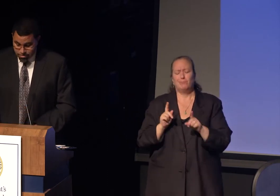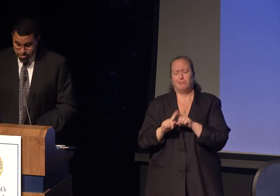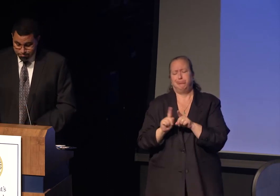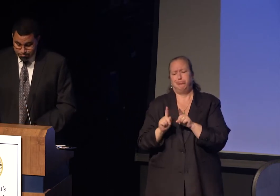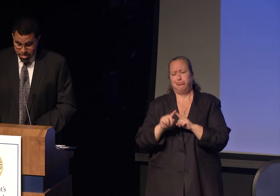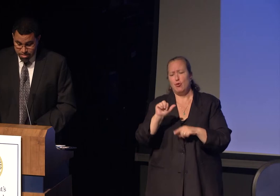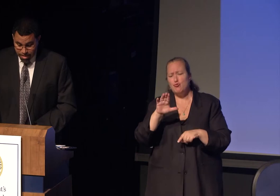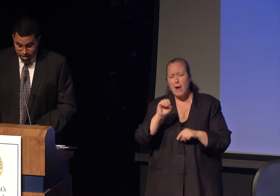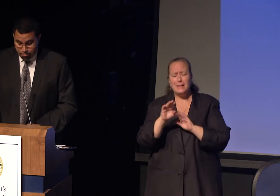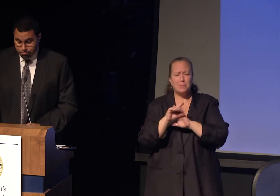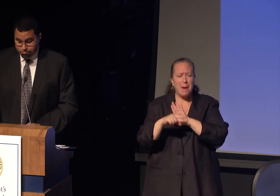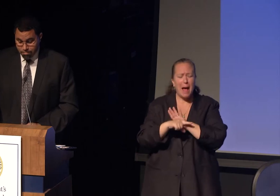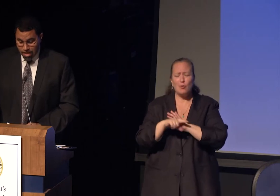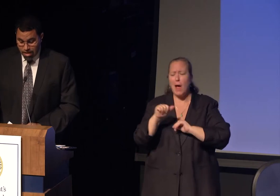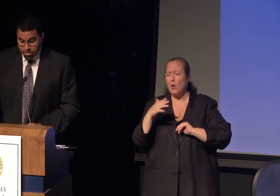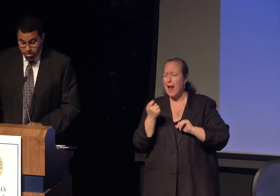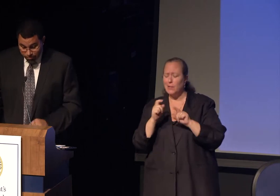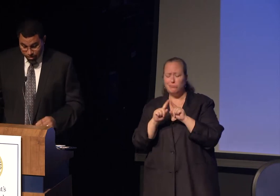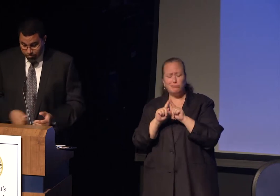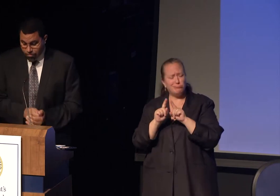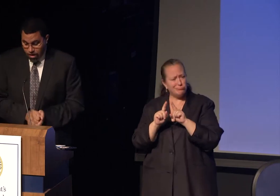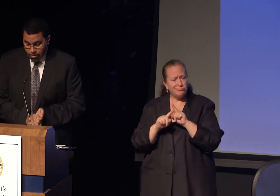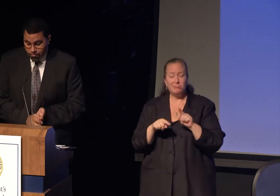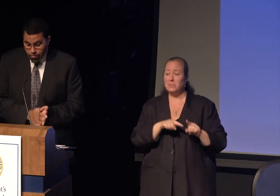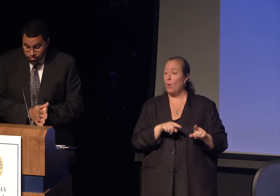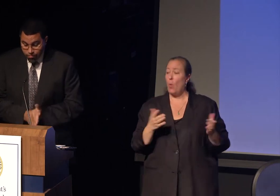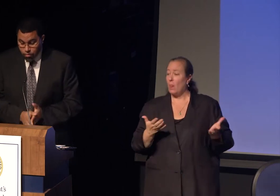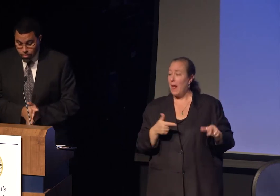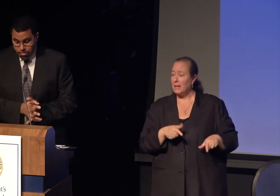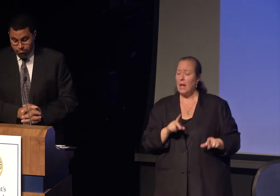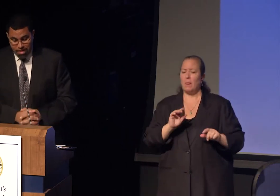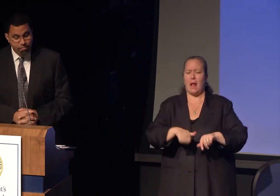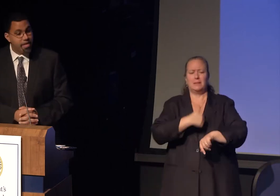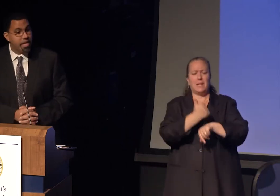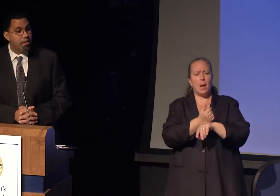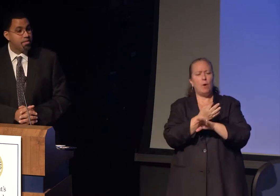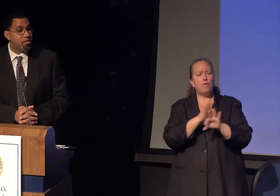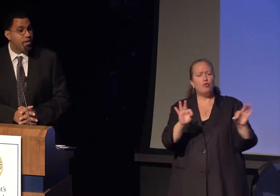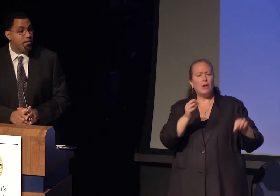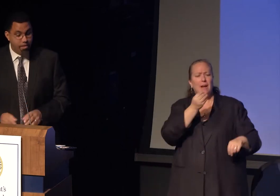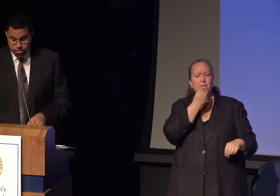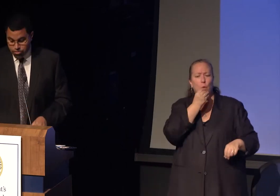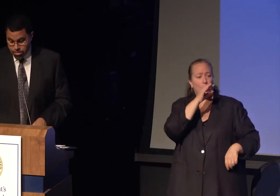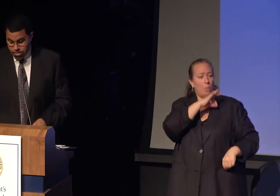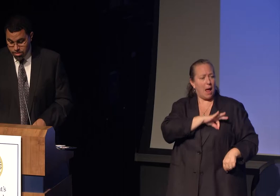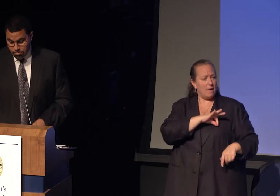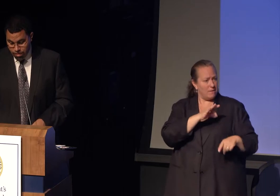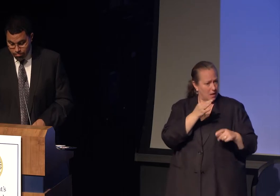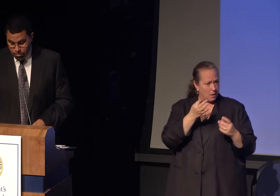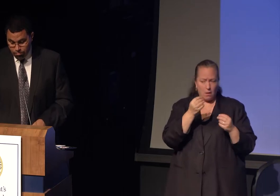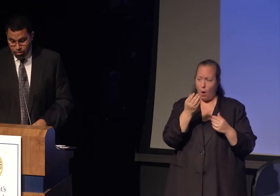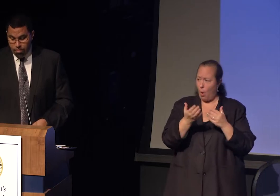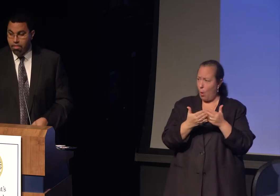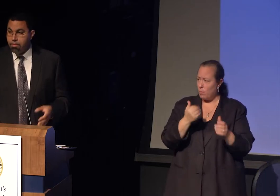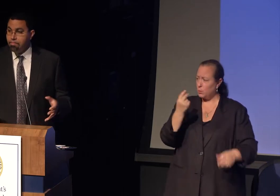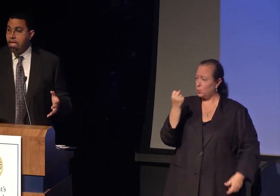set up and deliver free food to up to 1200 people per month.